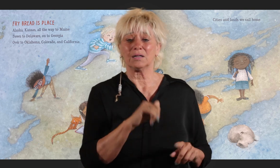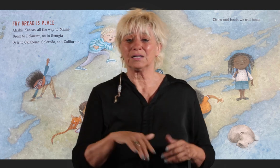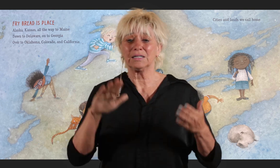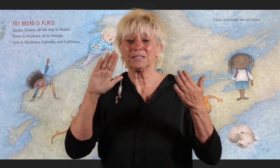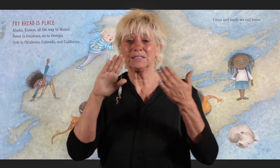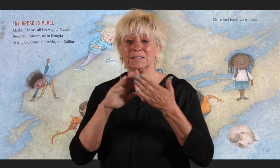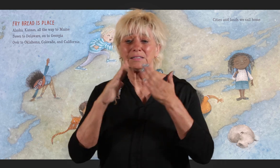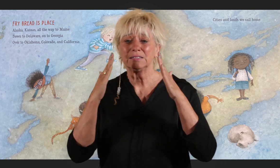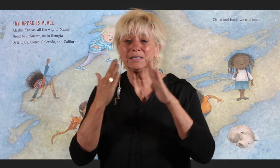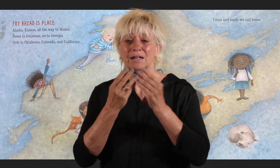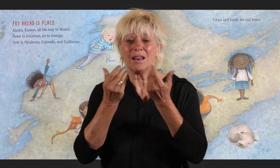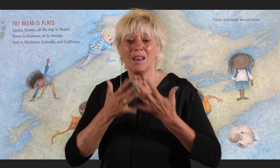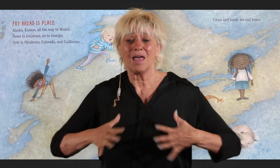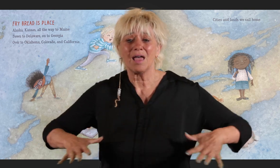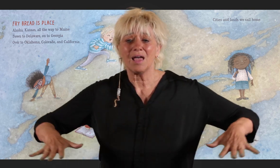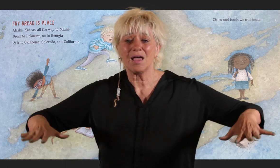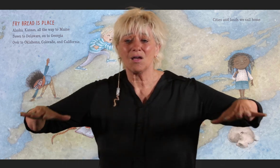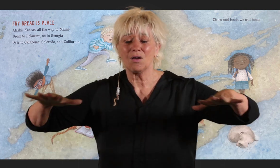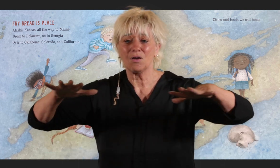Cities and lands we call home